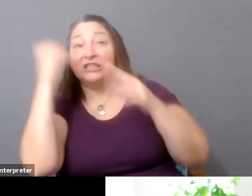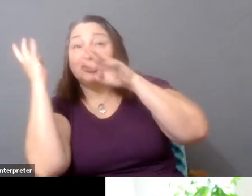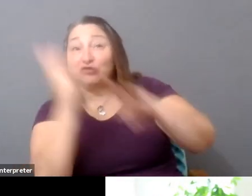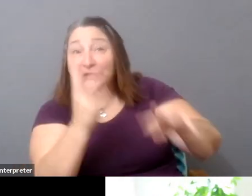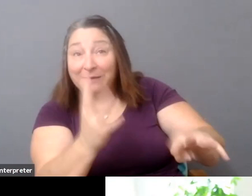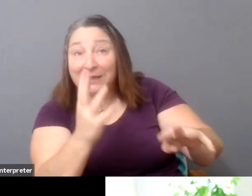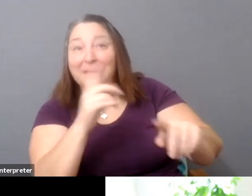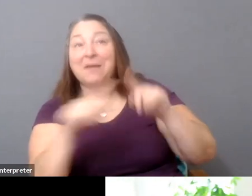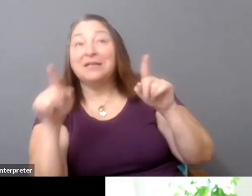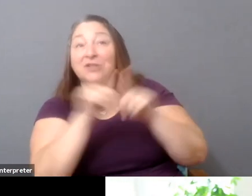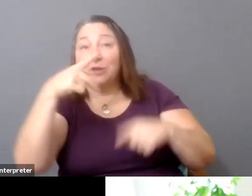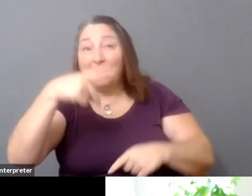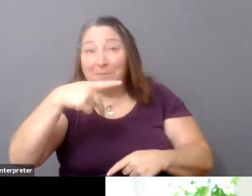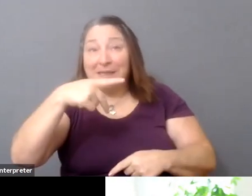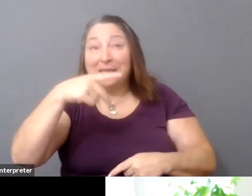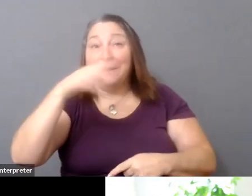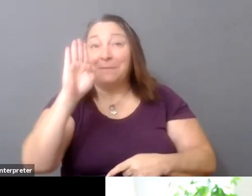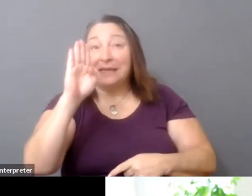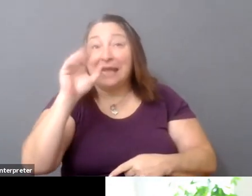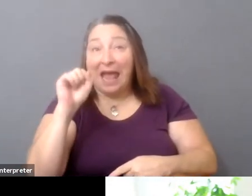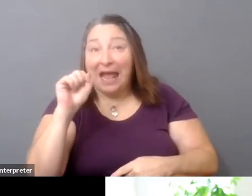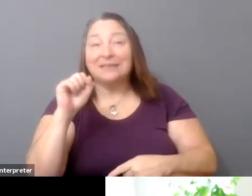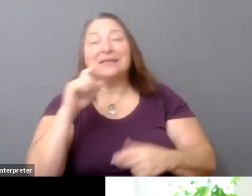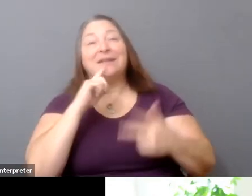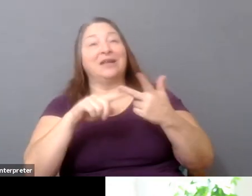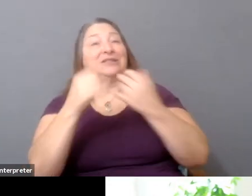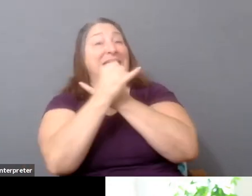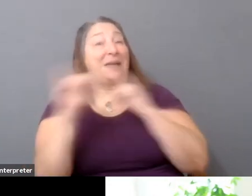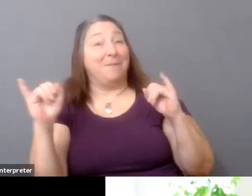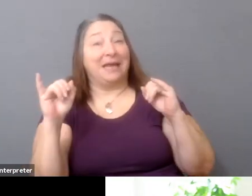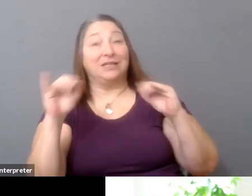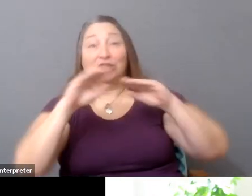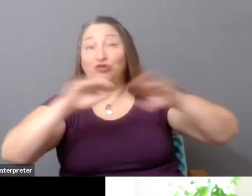Obviously there's obviously great independent distributors that do fantastic work.